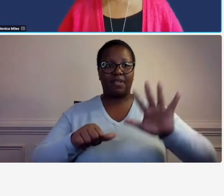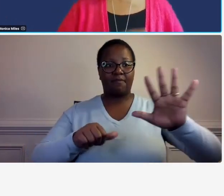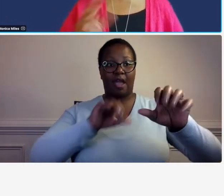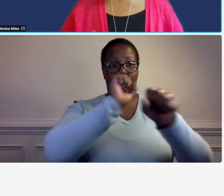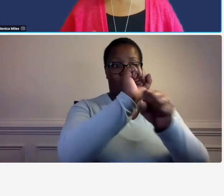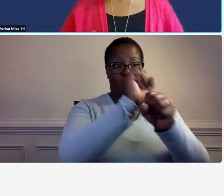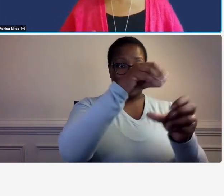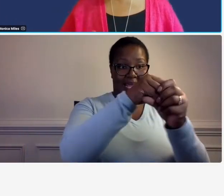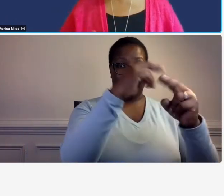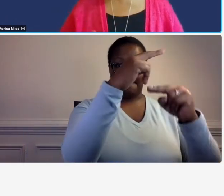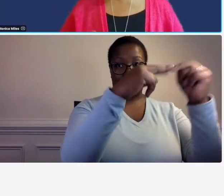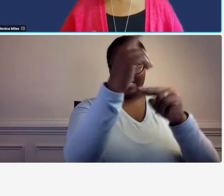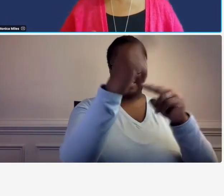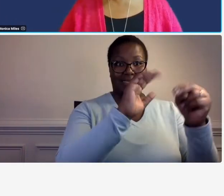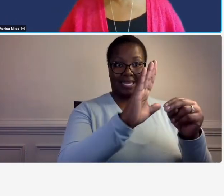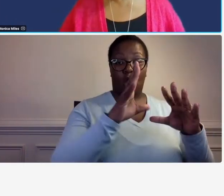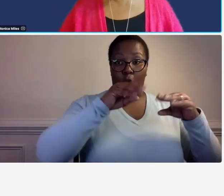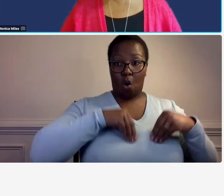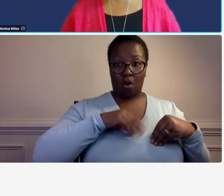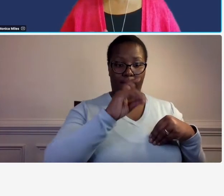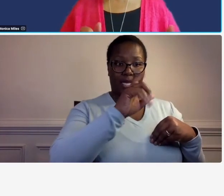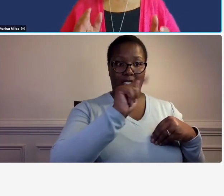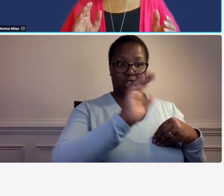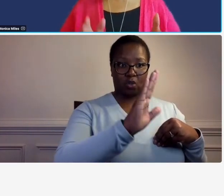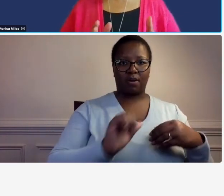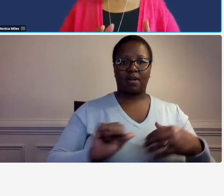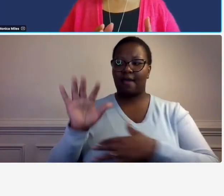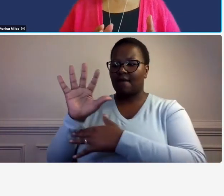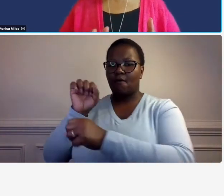the other five engineers they work from your home office so we're talking about direct costs and